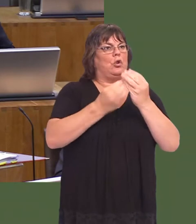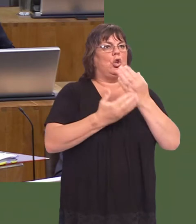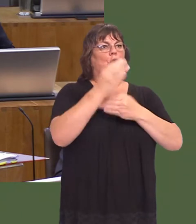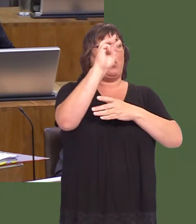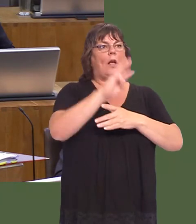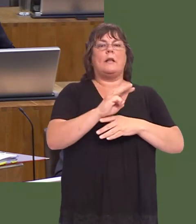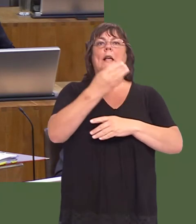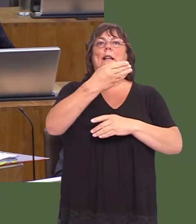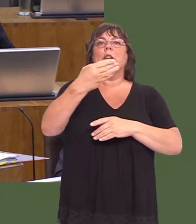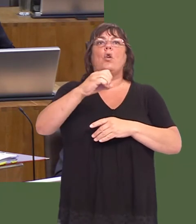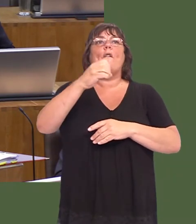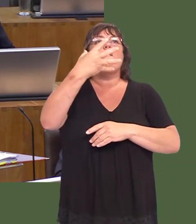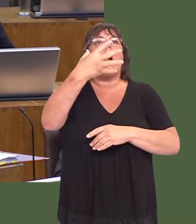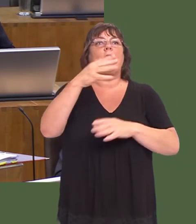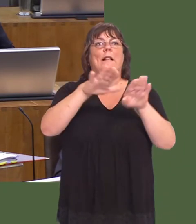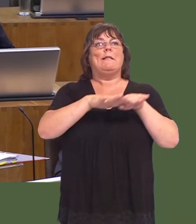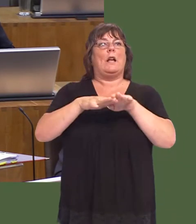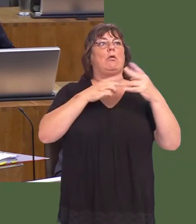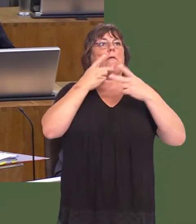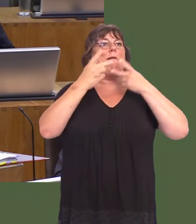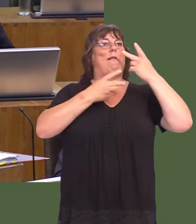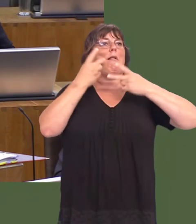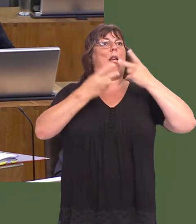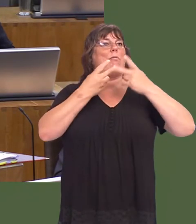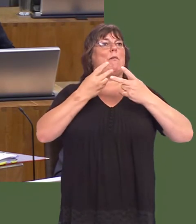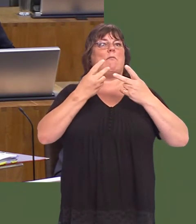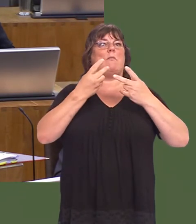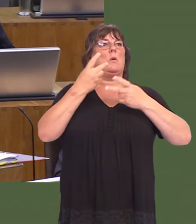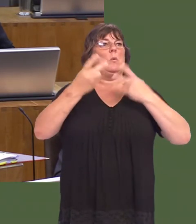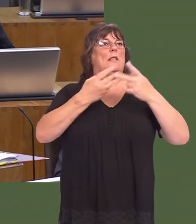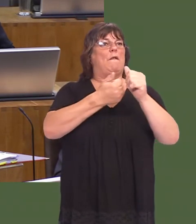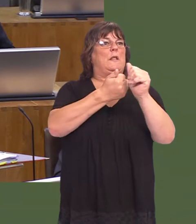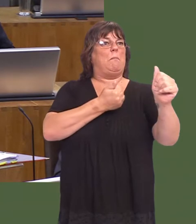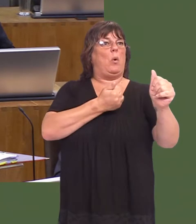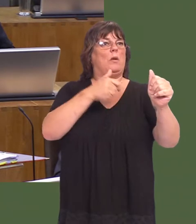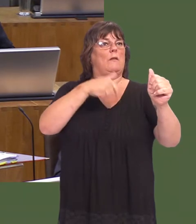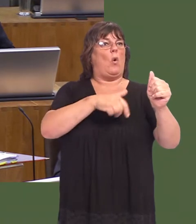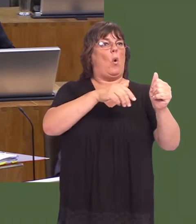It was in 1905 that a national anthem was first sung at any sporting event anywhere in the world, at the Wales-New Zealand game.